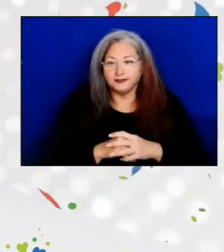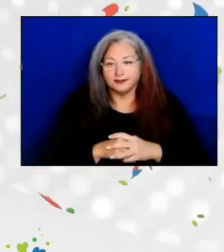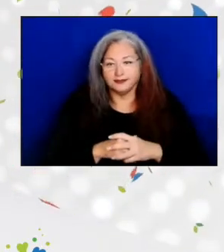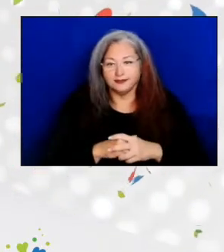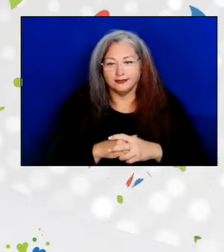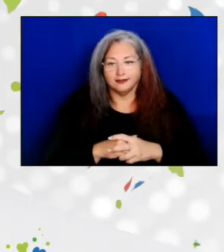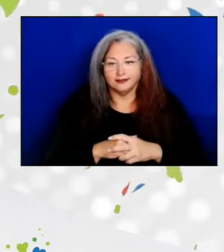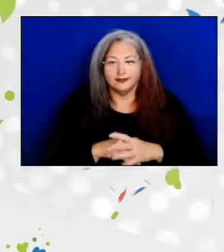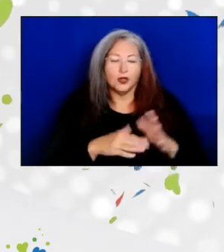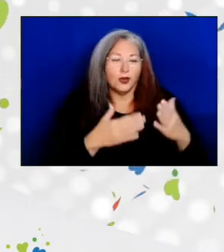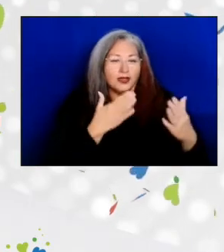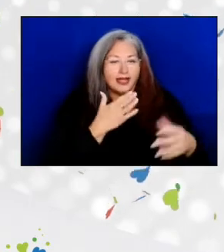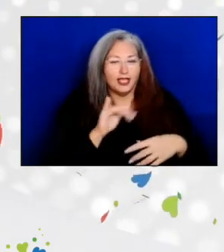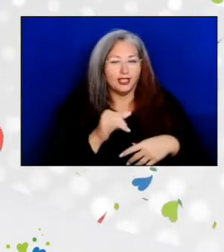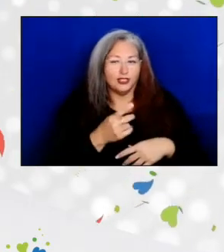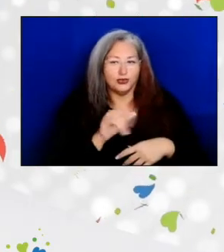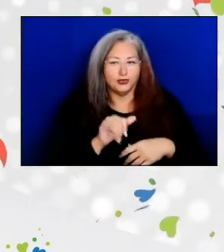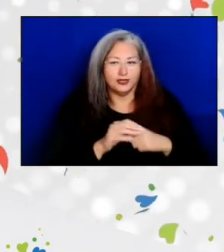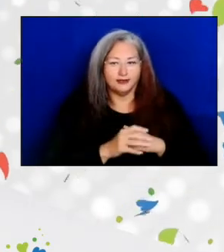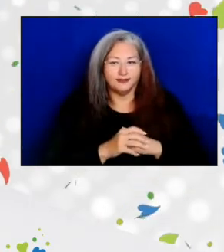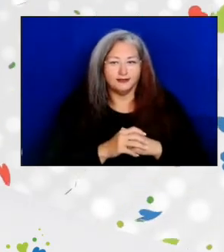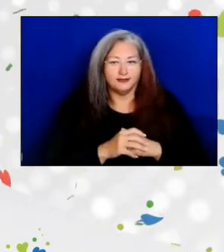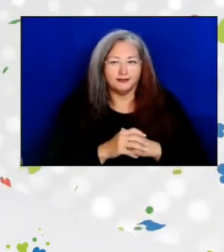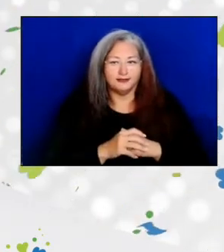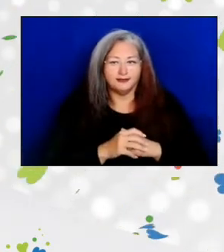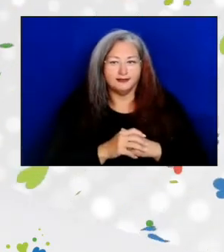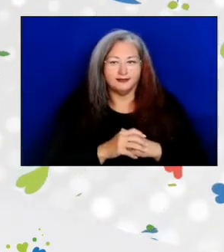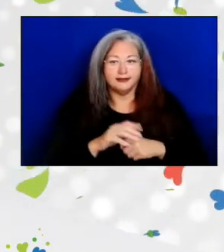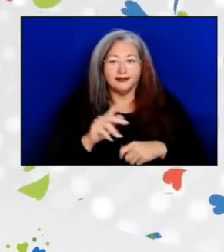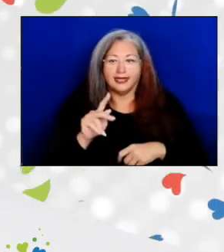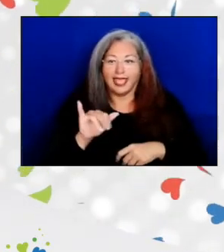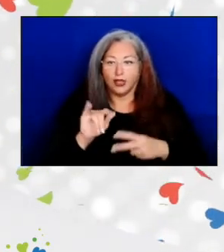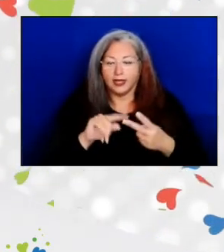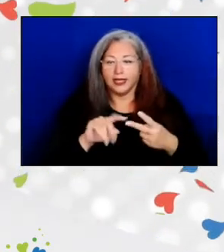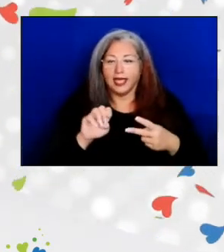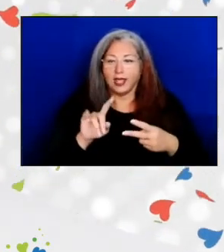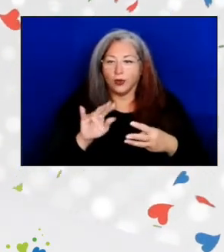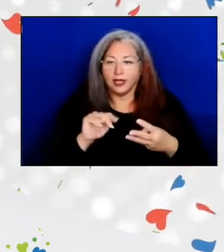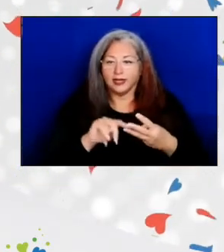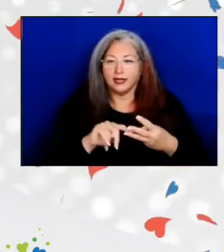Thank you, Judy. Keri, Edwin, Acting Administrator